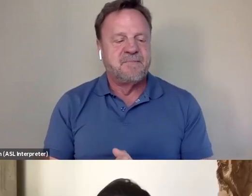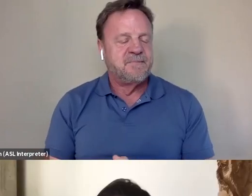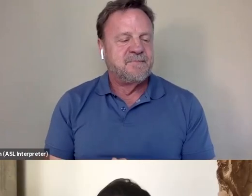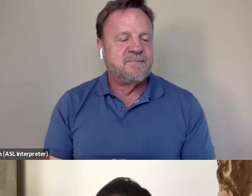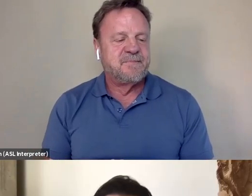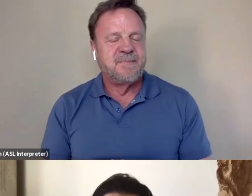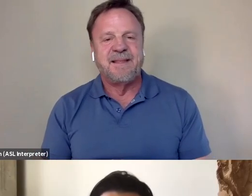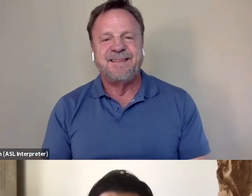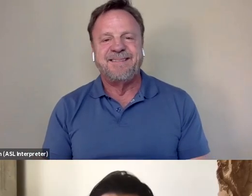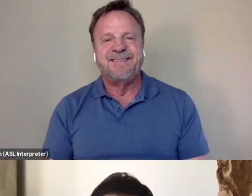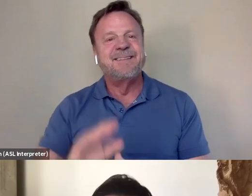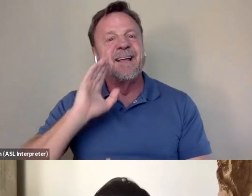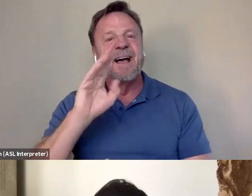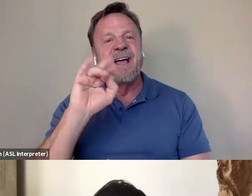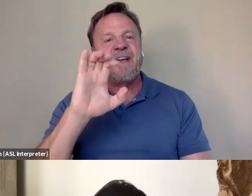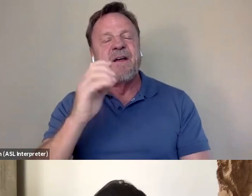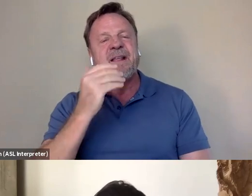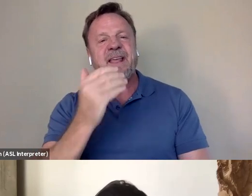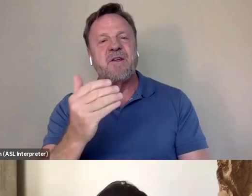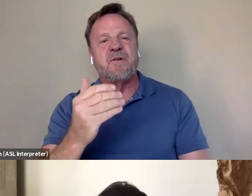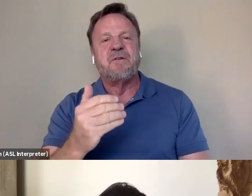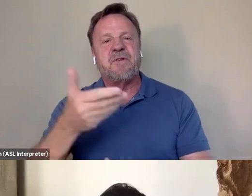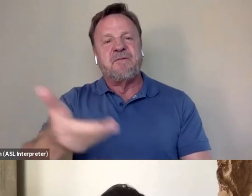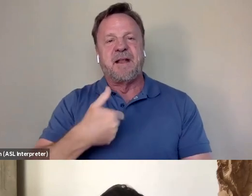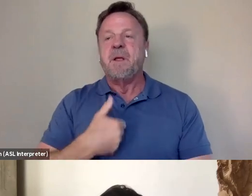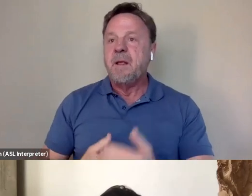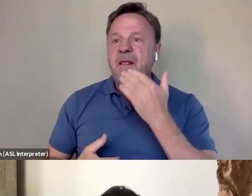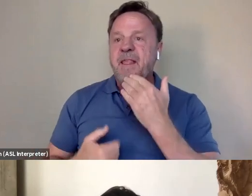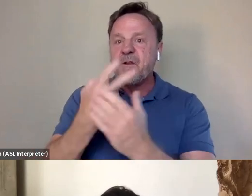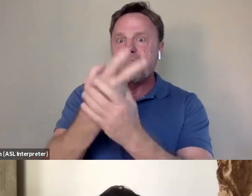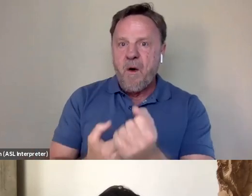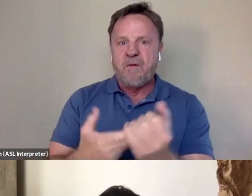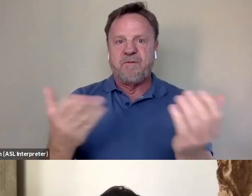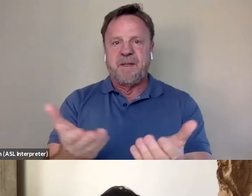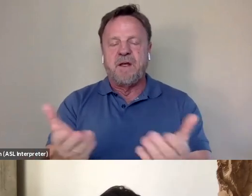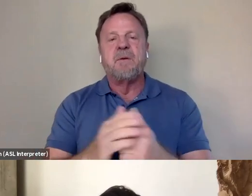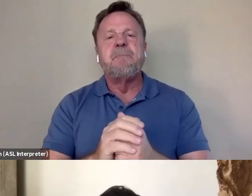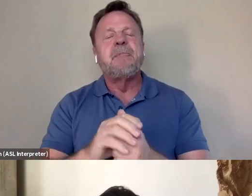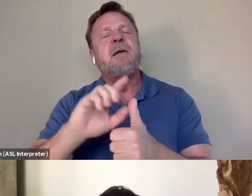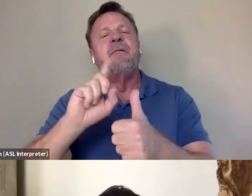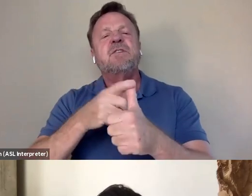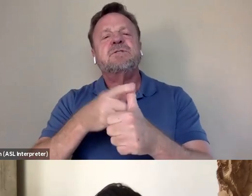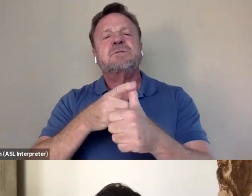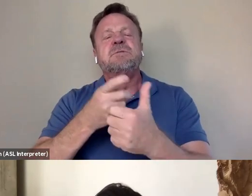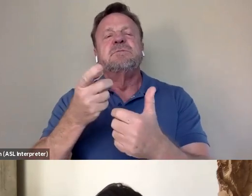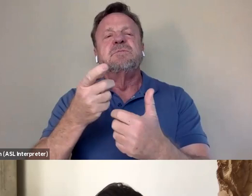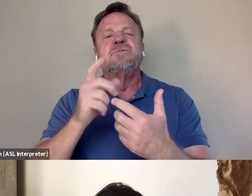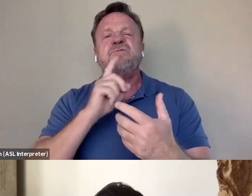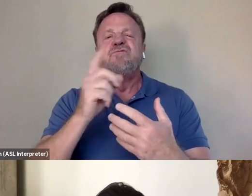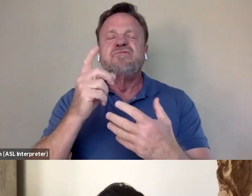Hi Eric thanks for having me. Hi, thank you both for being here. So first off, just to kind of contextualize this,